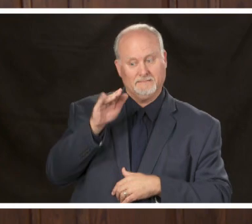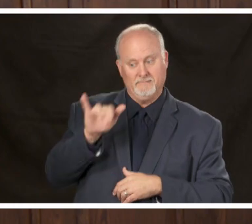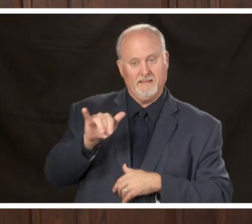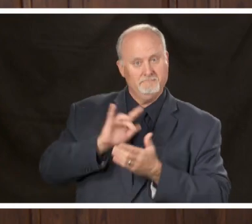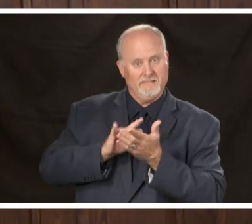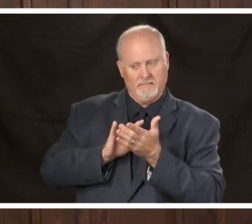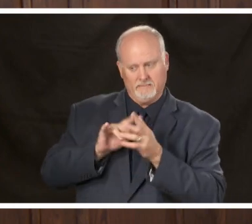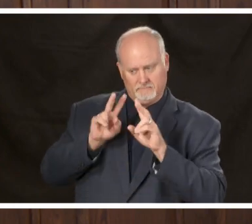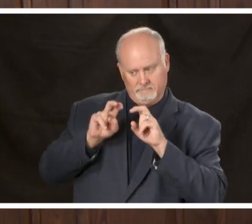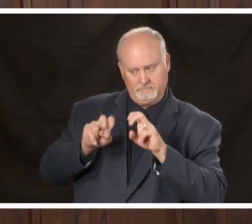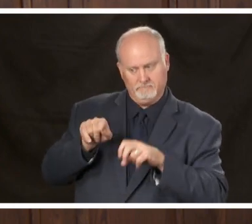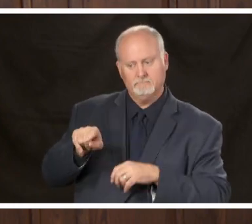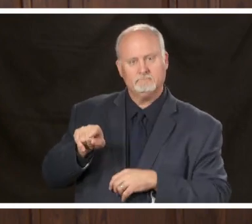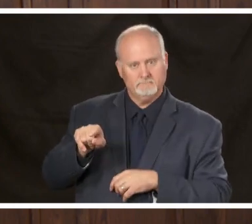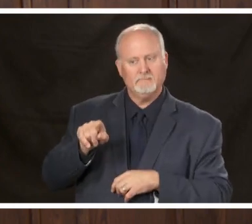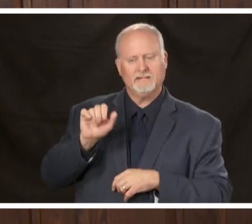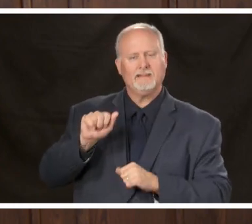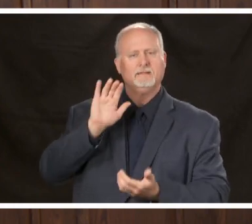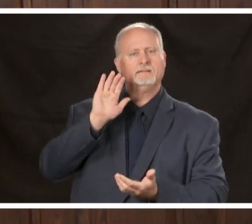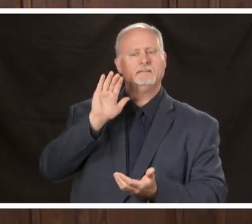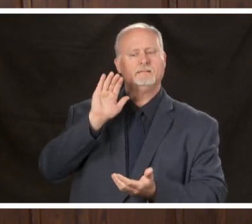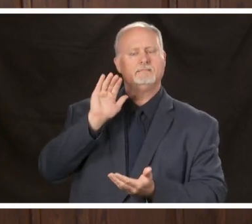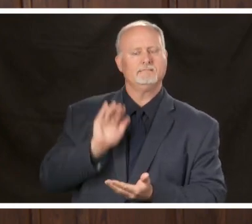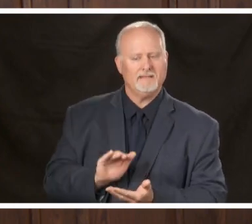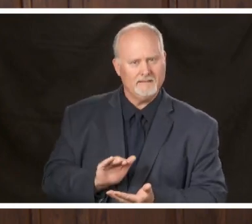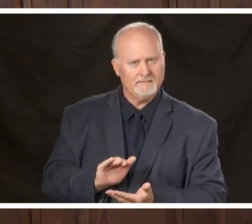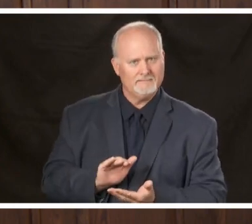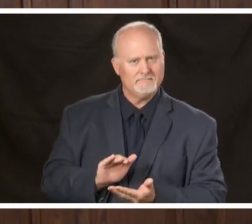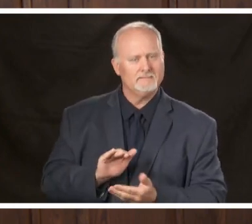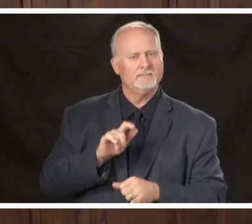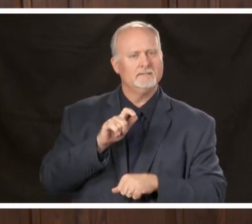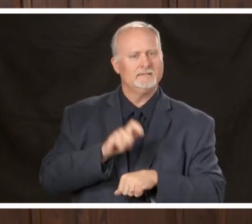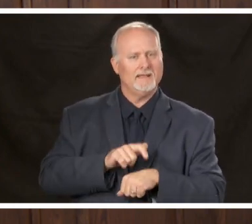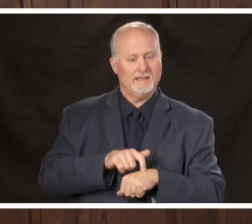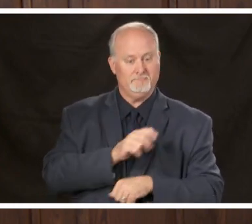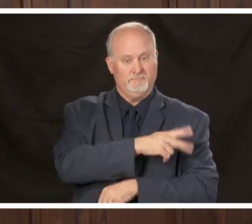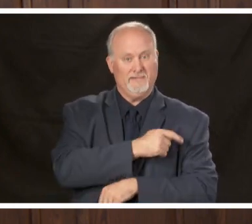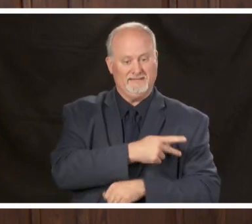drug can shorten the amount of times that patients are needed to remain in